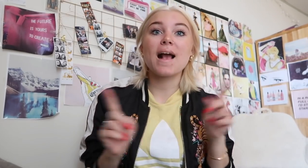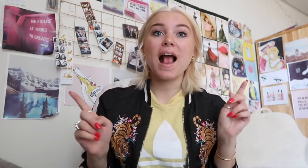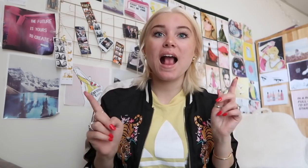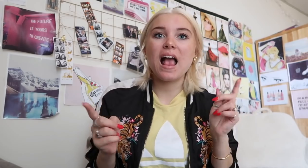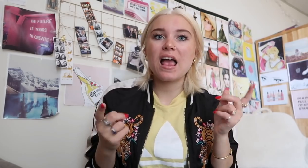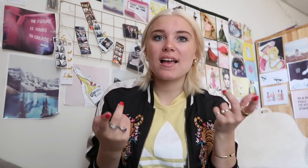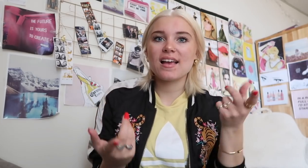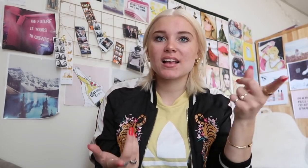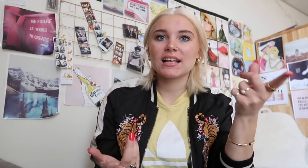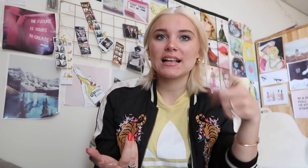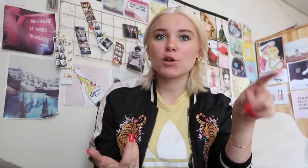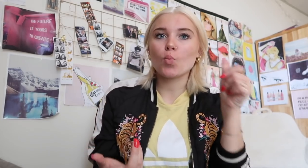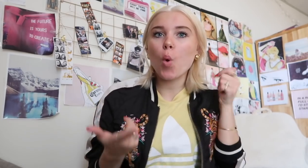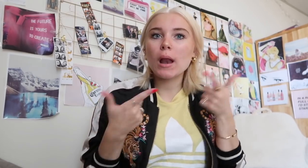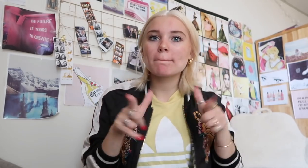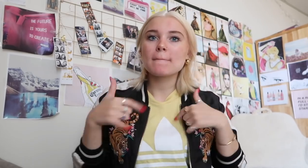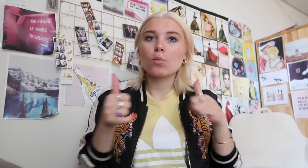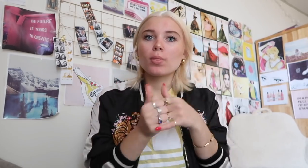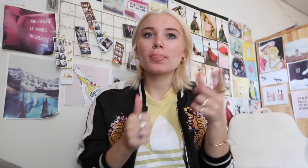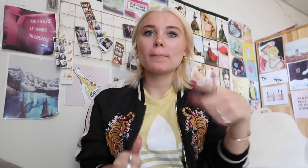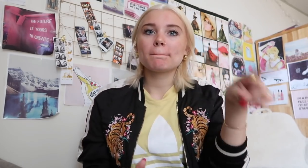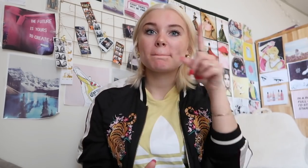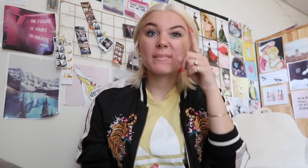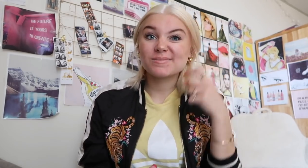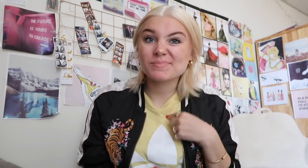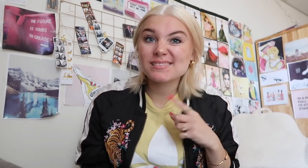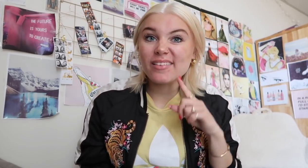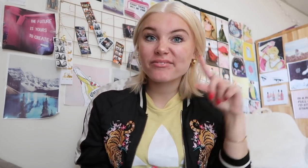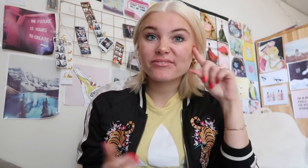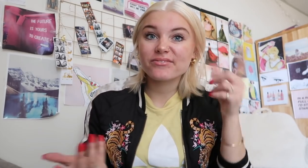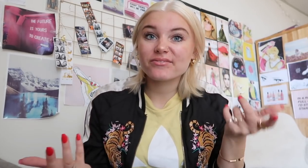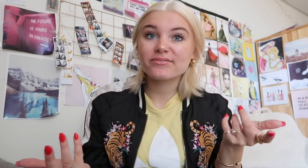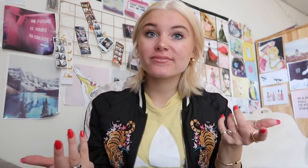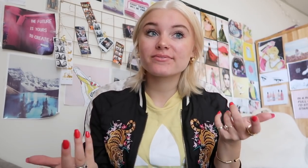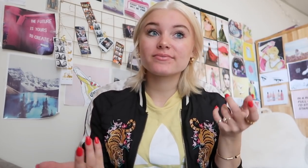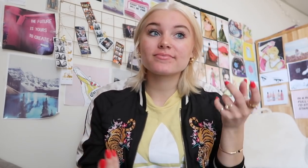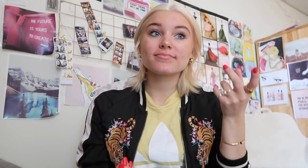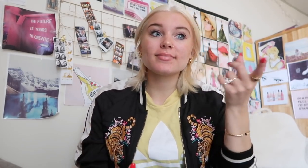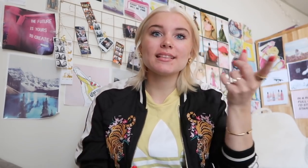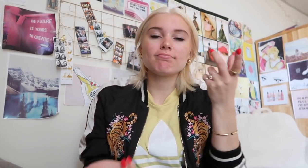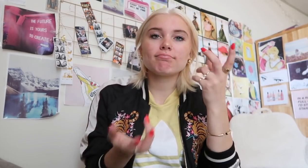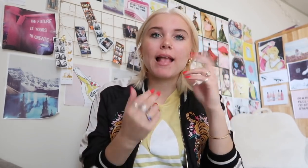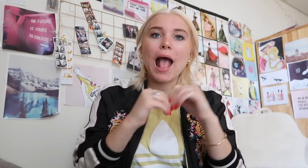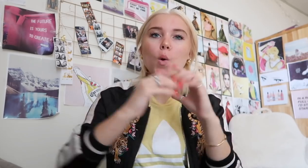but they won't let me playing with them just because I am different and deaf